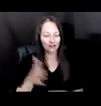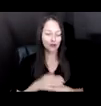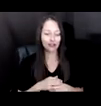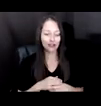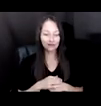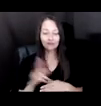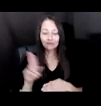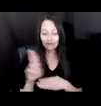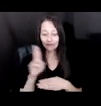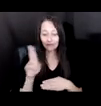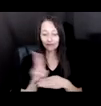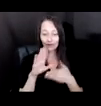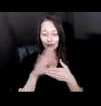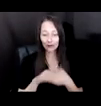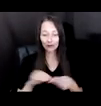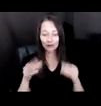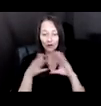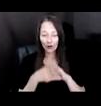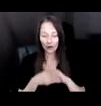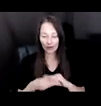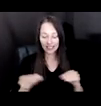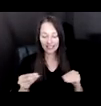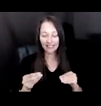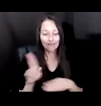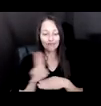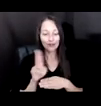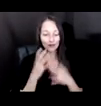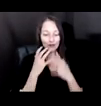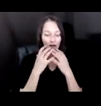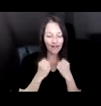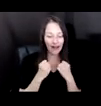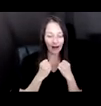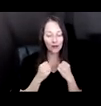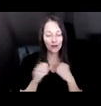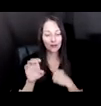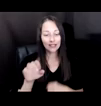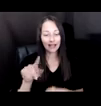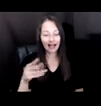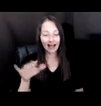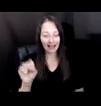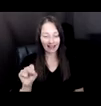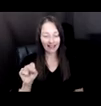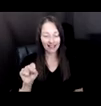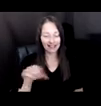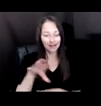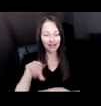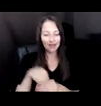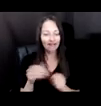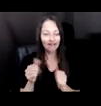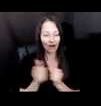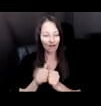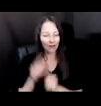WAY OF TAKING VALUES AND ETHICS AND PUTTING THEM INTO THE CORE OF INNOVATION. I STARTED LOOKING AT